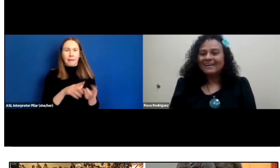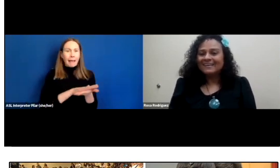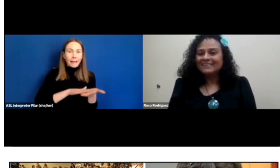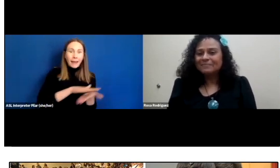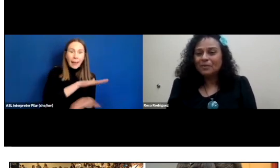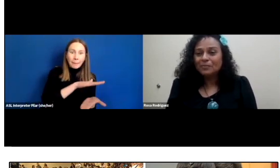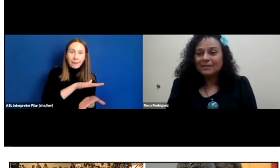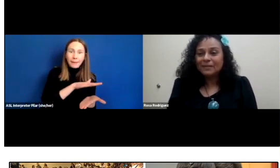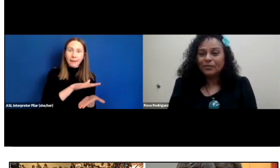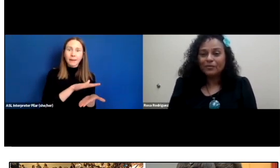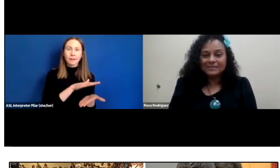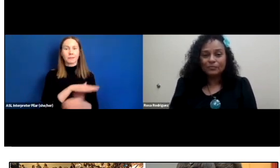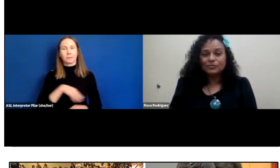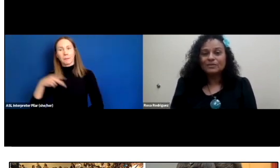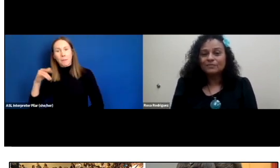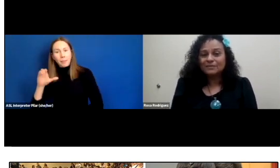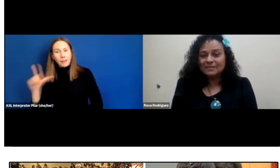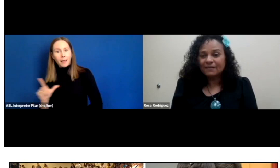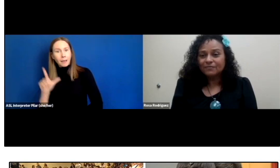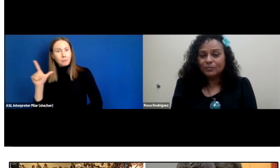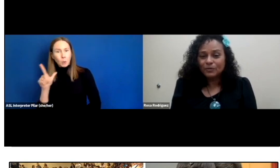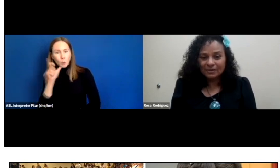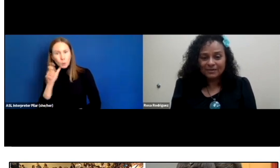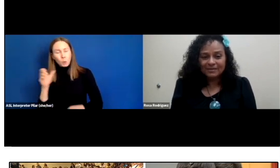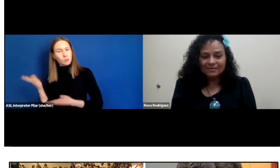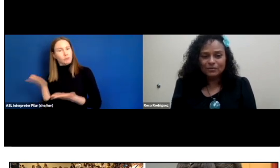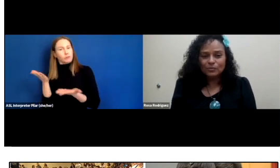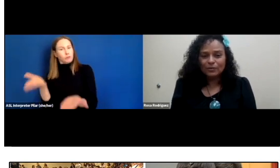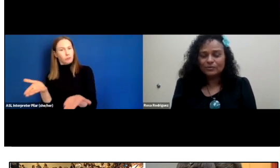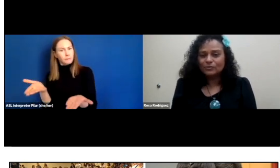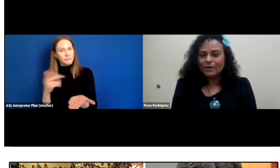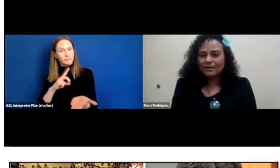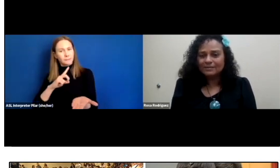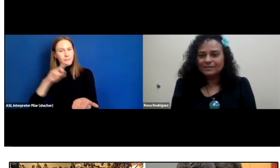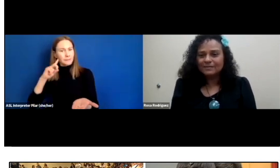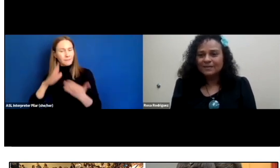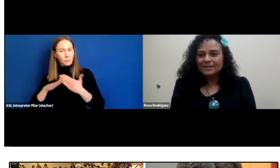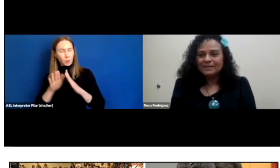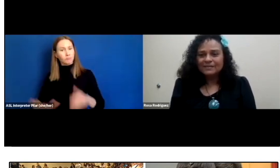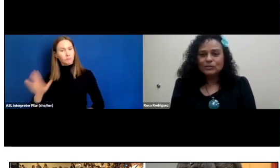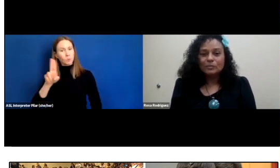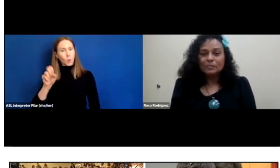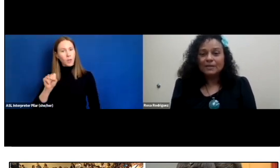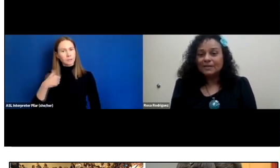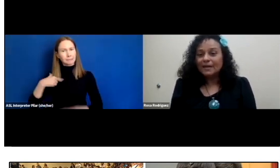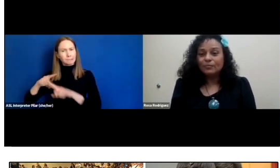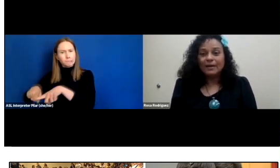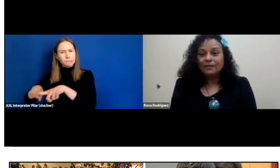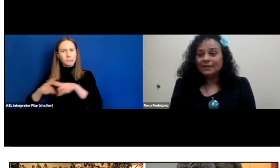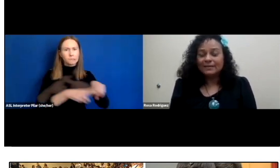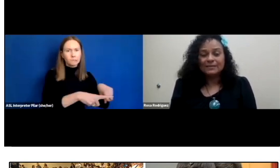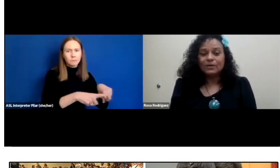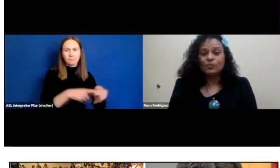and public librarians that were serving the deaf community throughout the US, so immediately I went out and I said, "Okay.